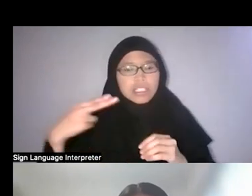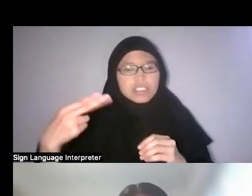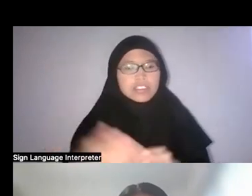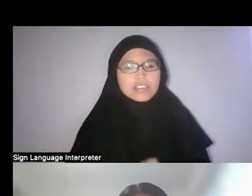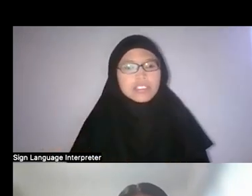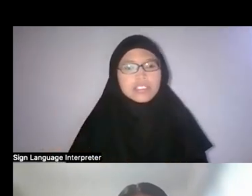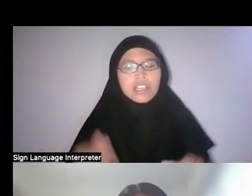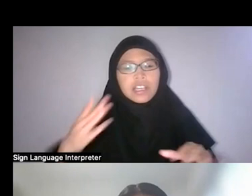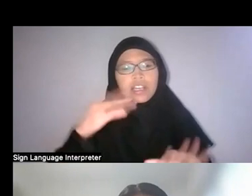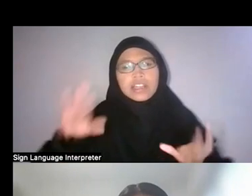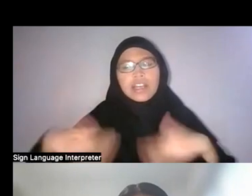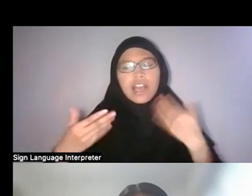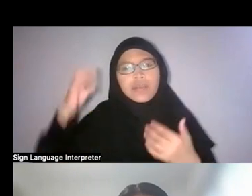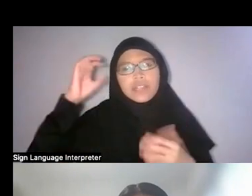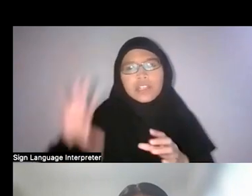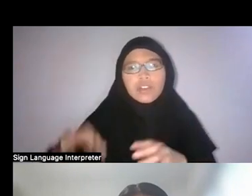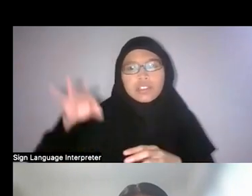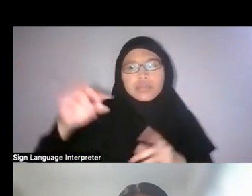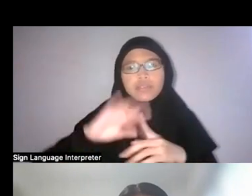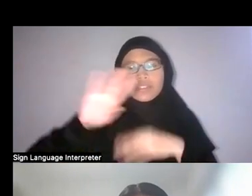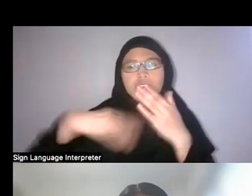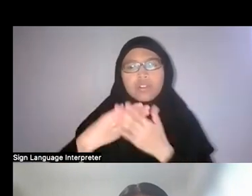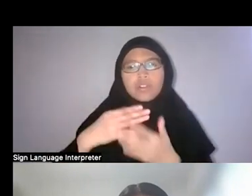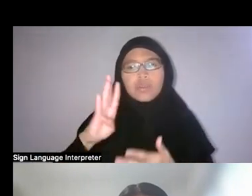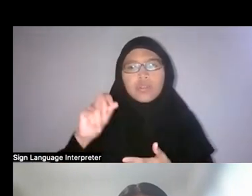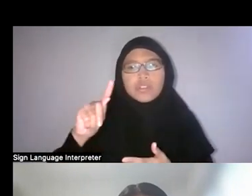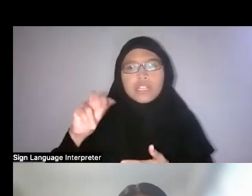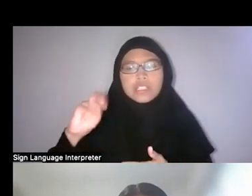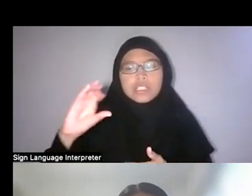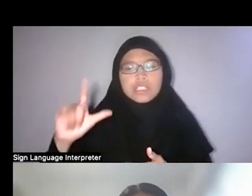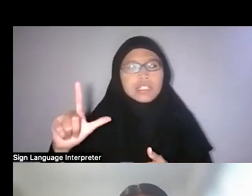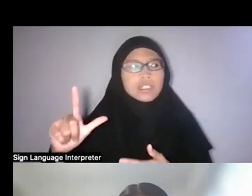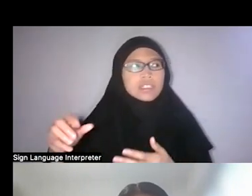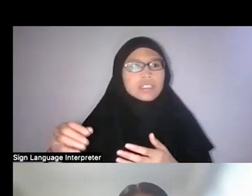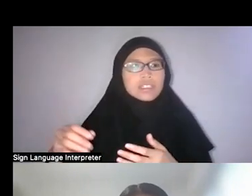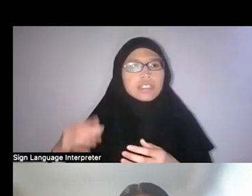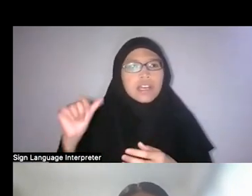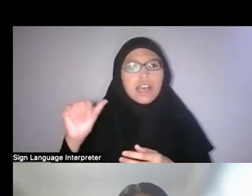and how he contributed to the whole botanical illustration archive at Singapore Botanical Gardens.